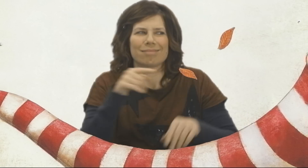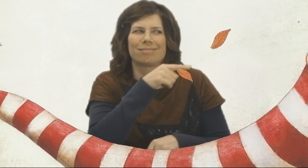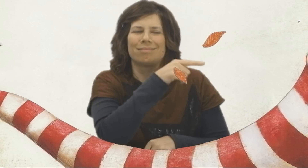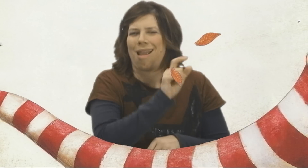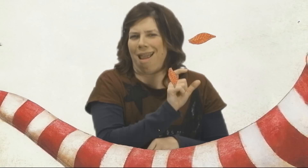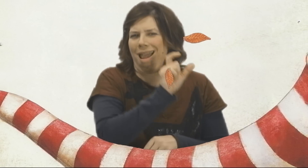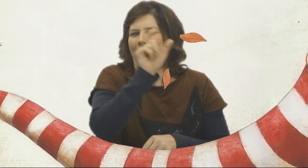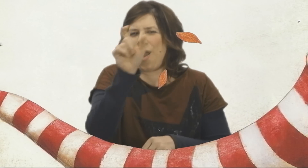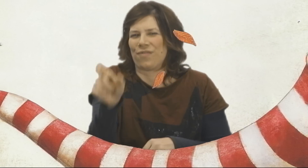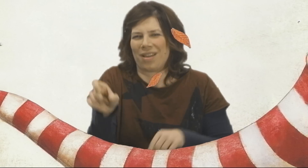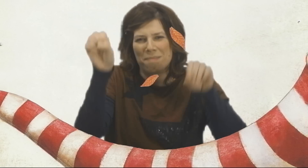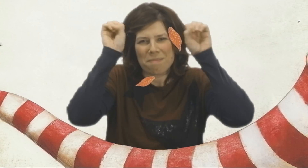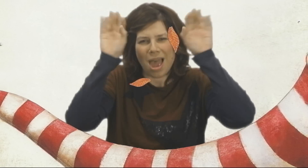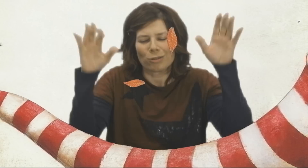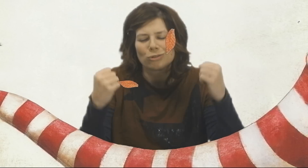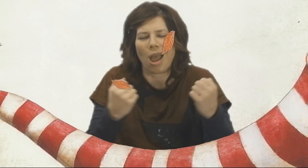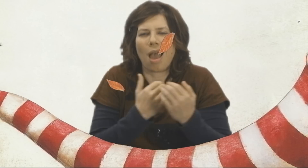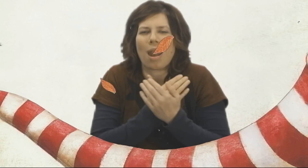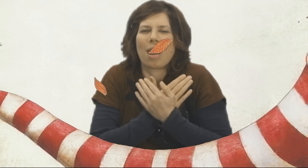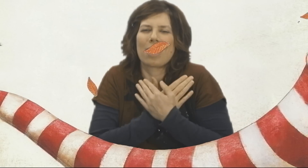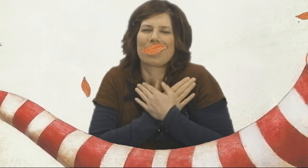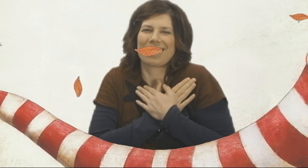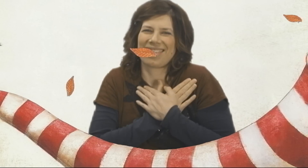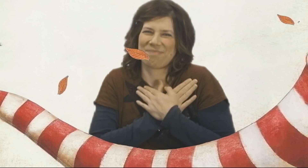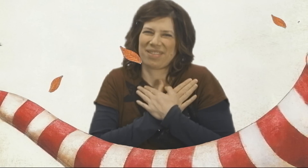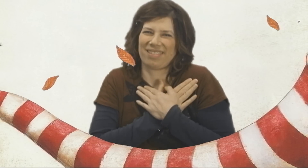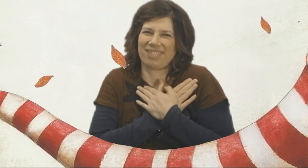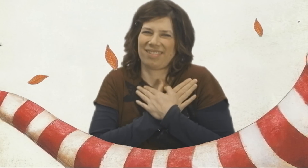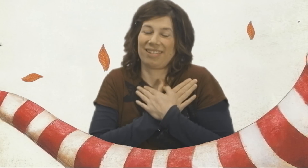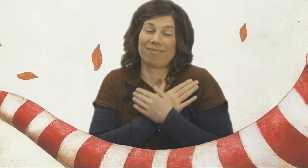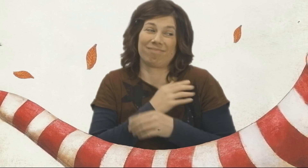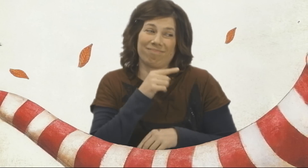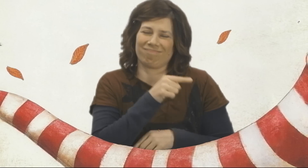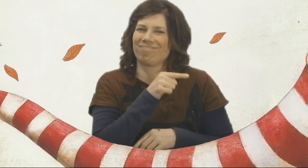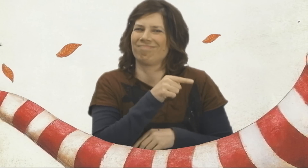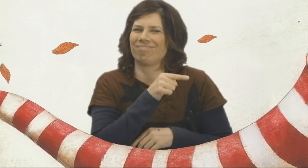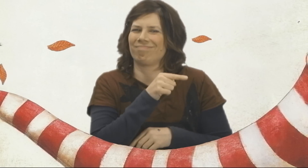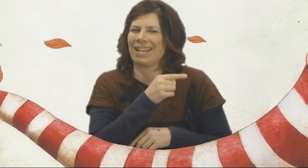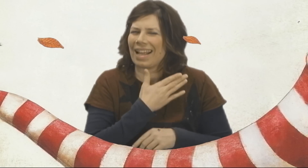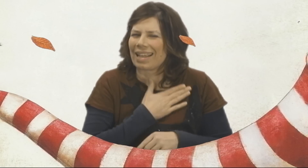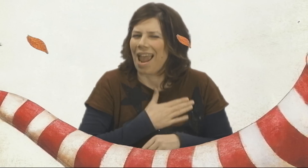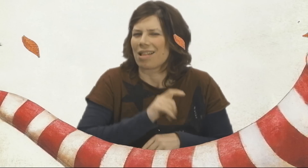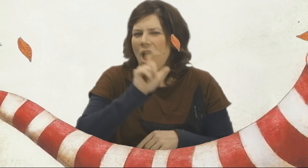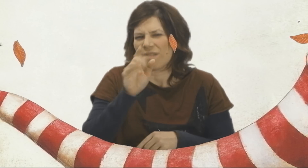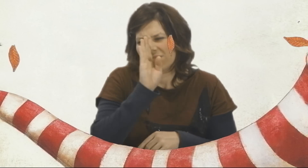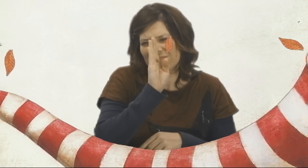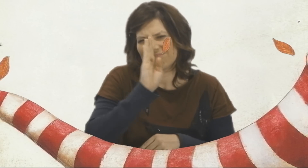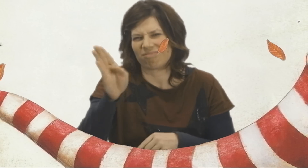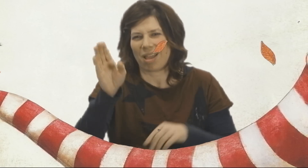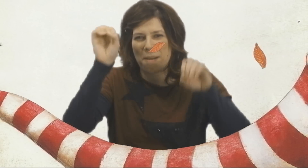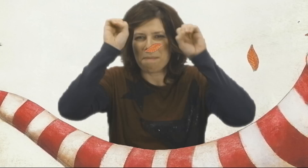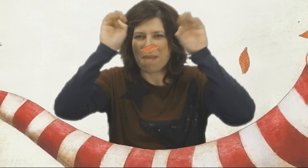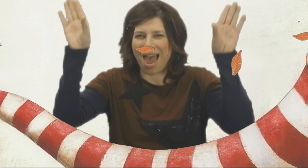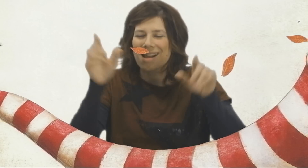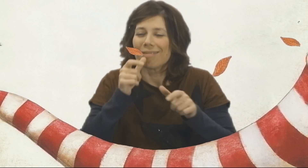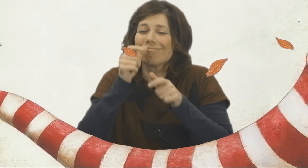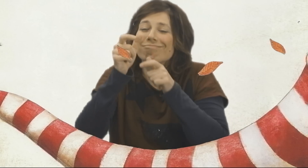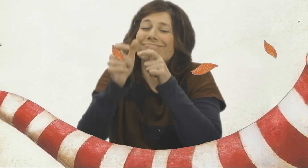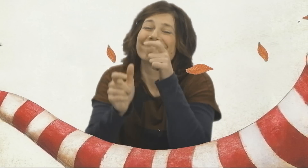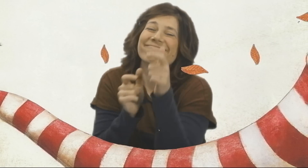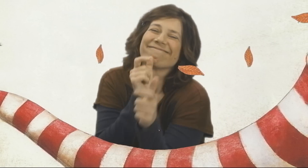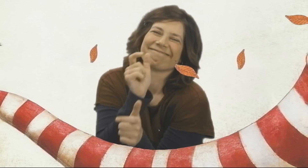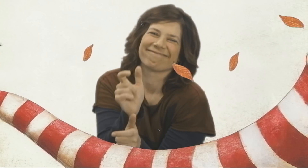Paul loves her. He would love to say "I love you" ...